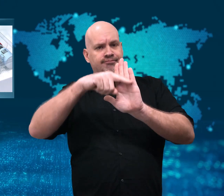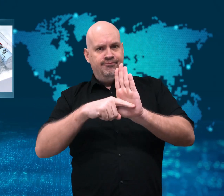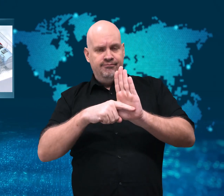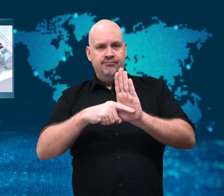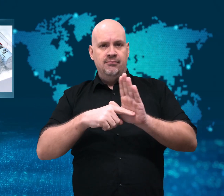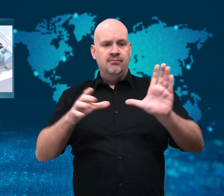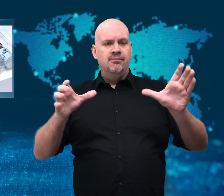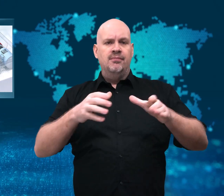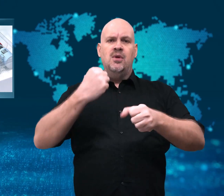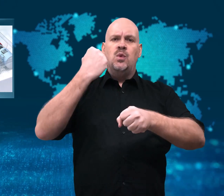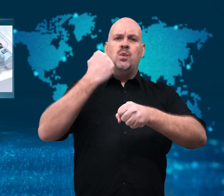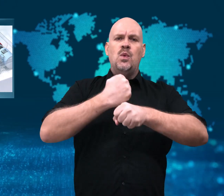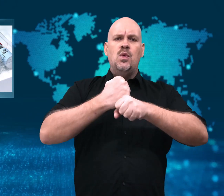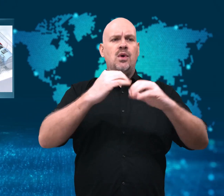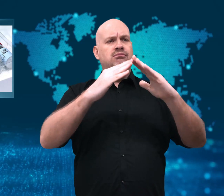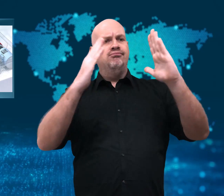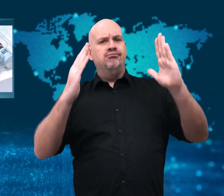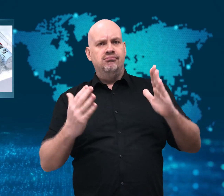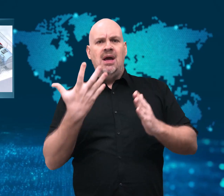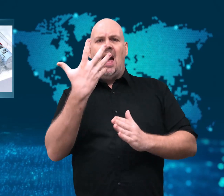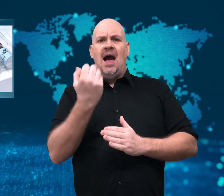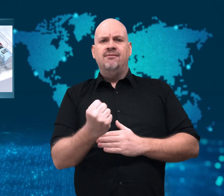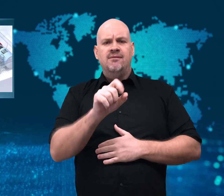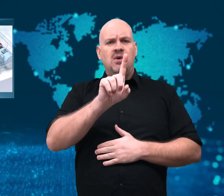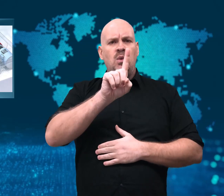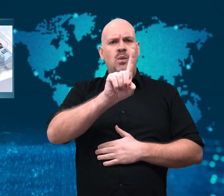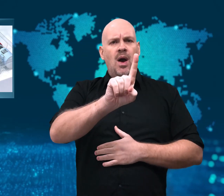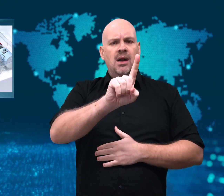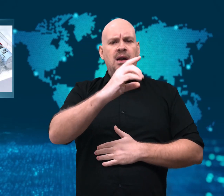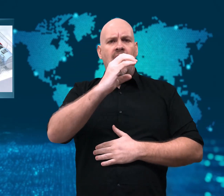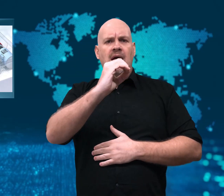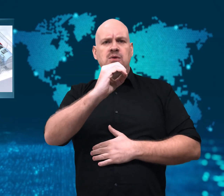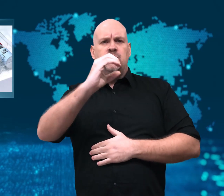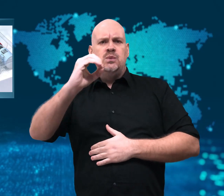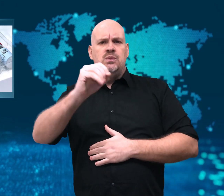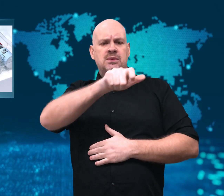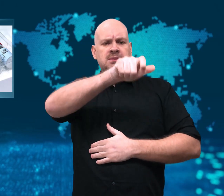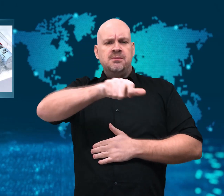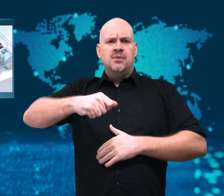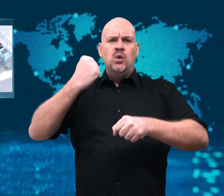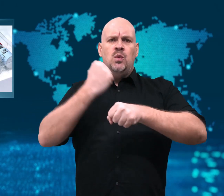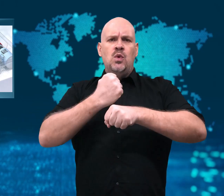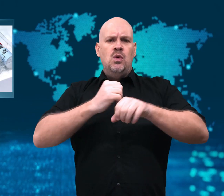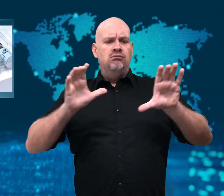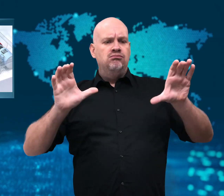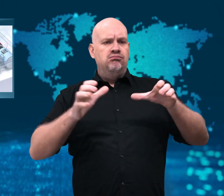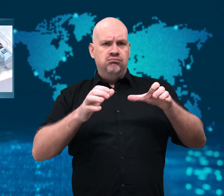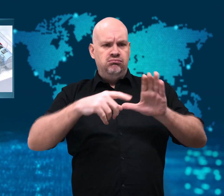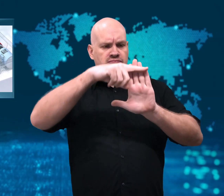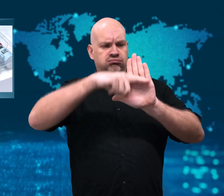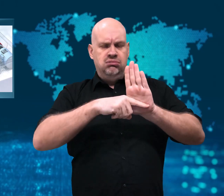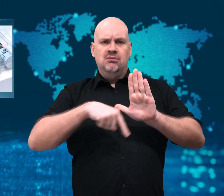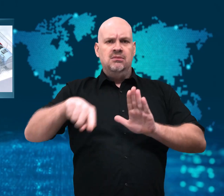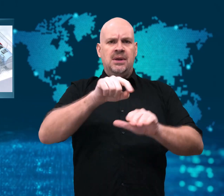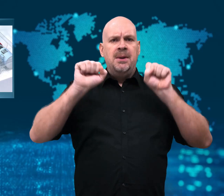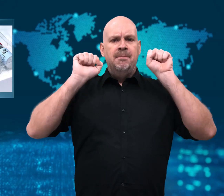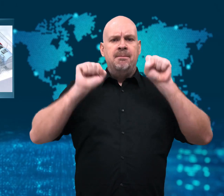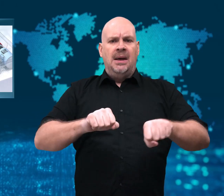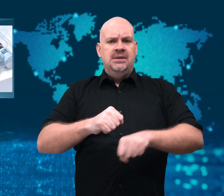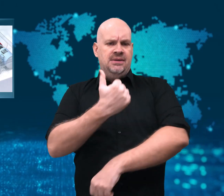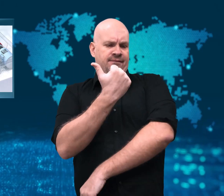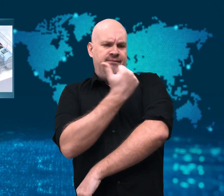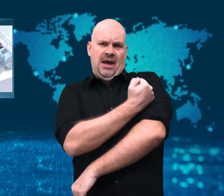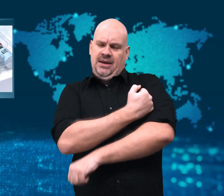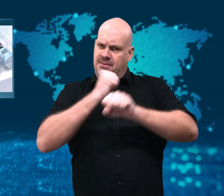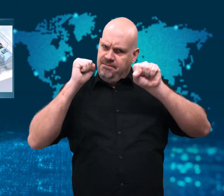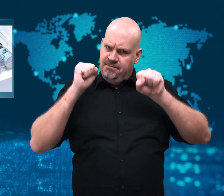the Supreme Court is debating a requirement of companies with 100,